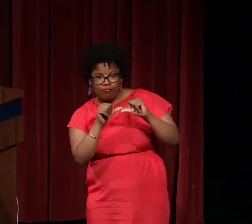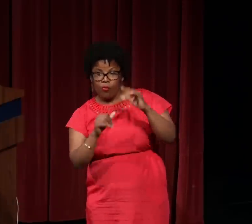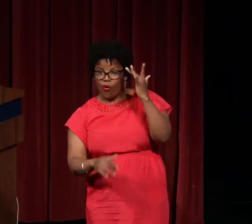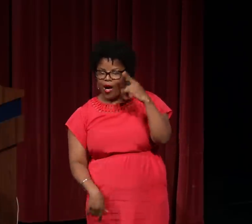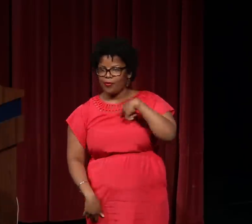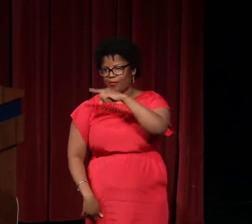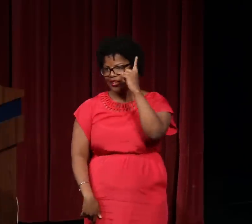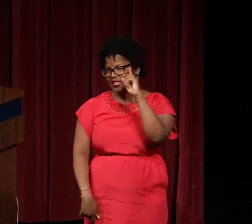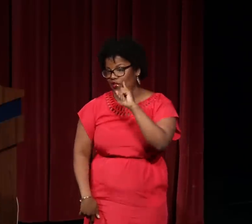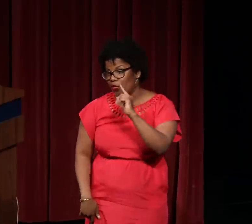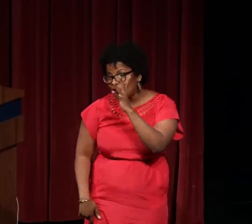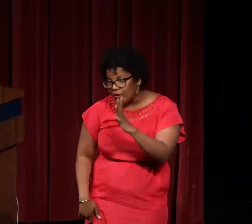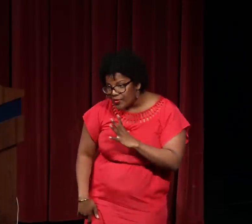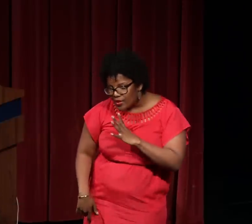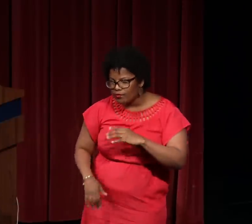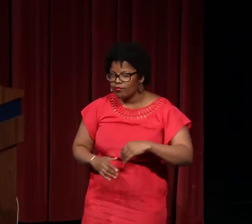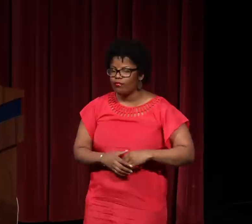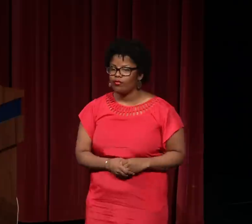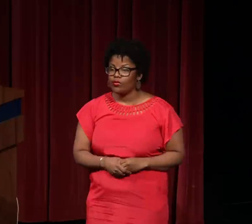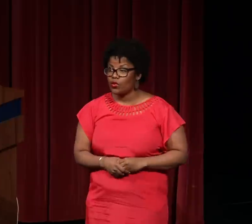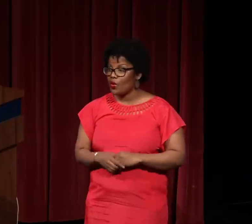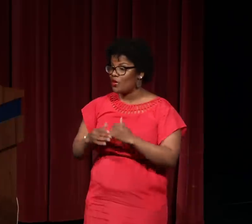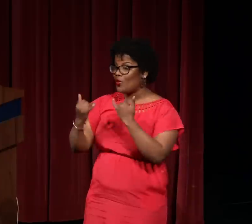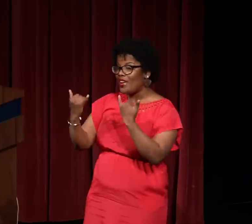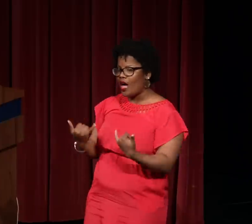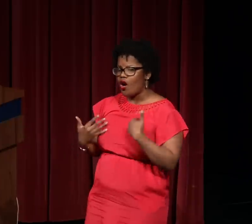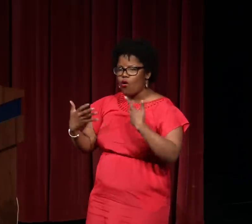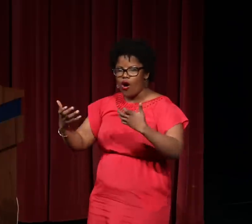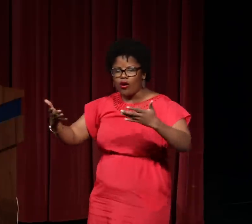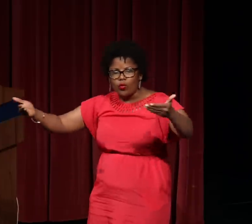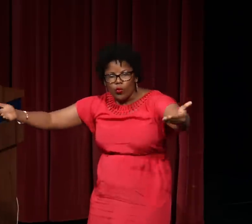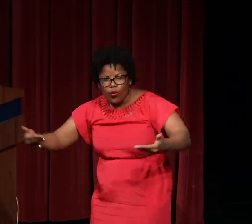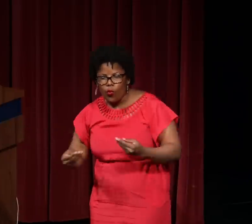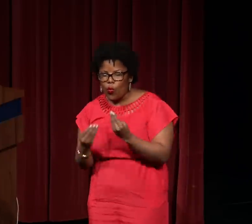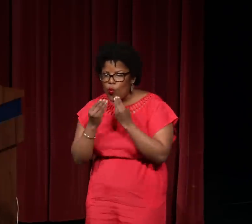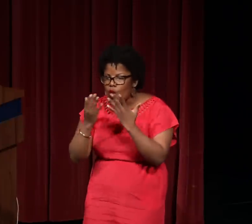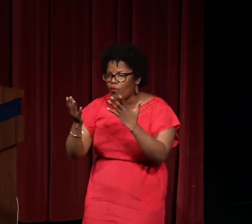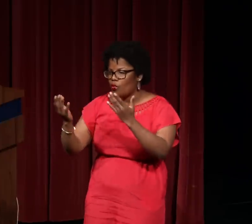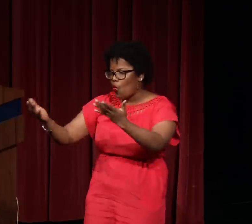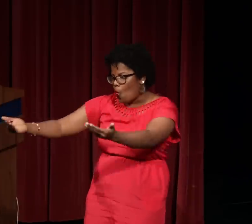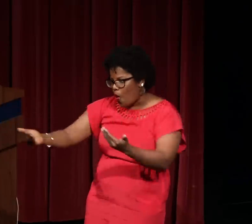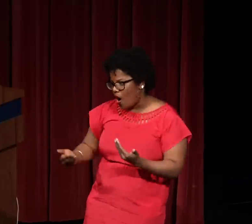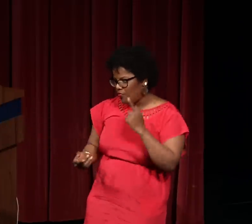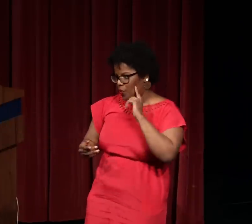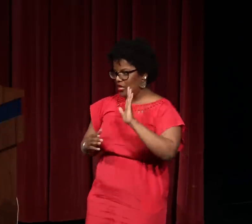His work has been inspired by Nathie as a black deaf woman, as has my work.